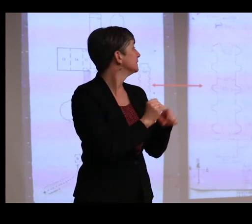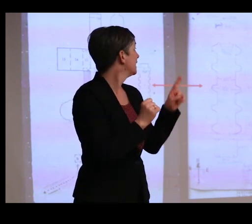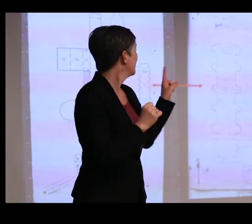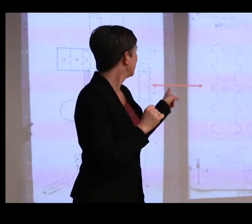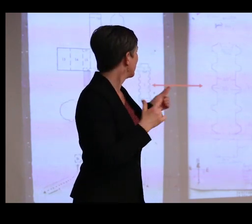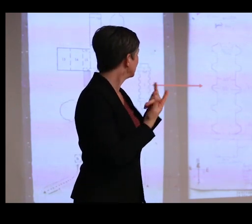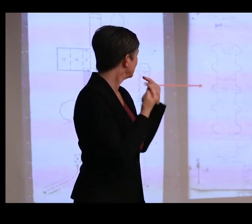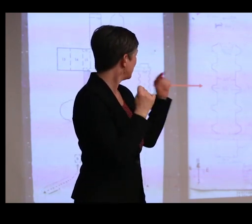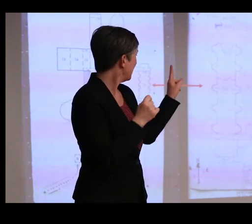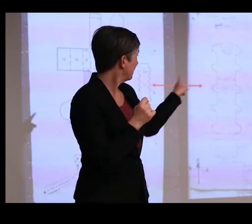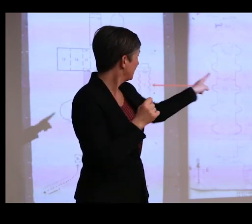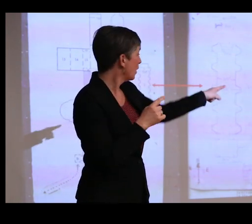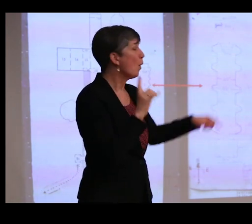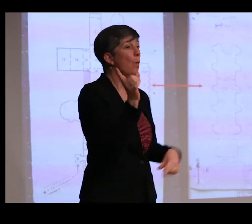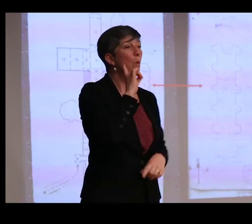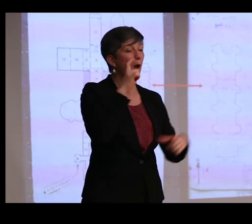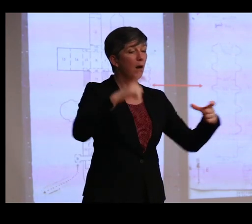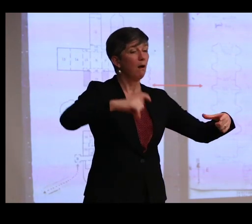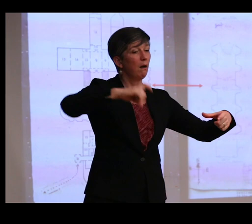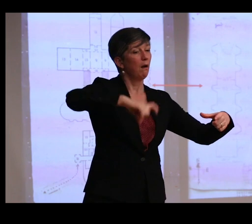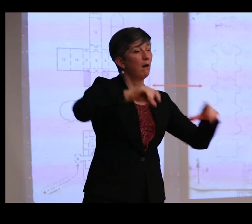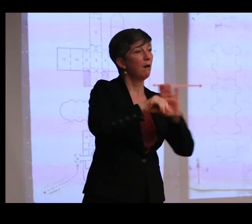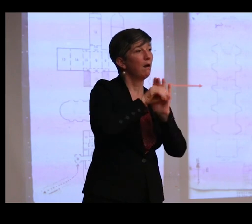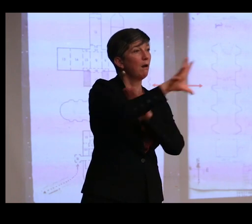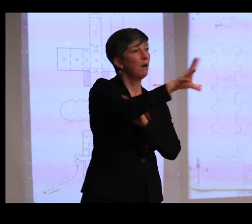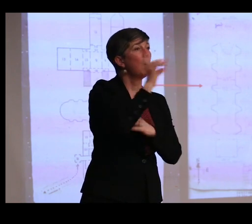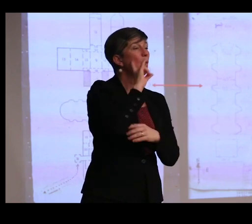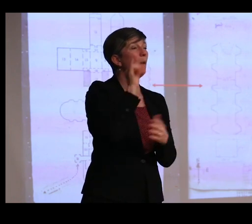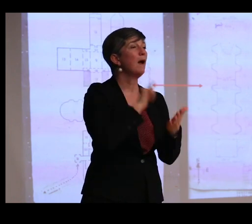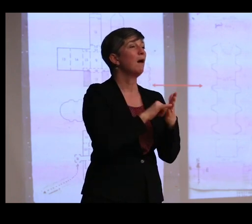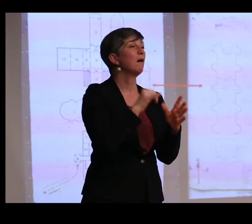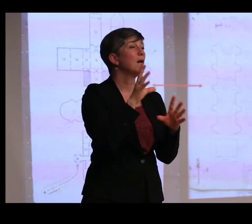where they decided where the gramophone would go and where the speaker would go.